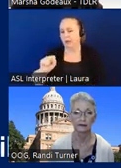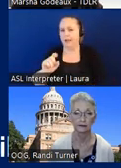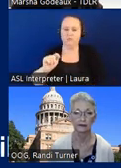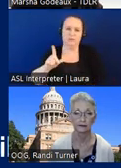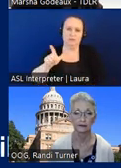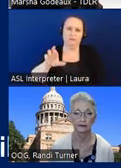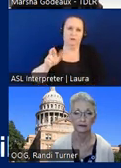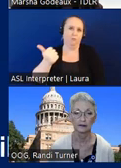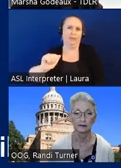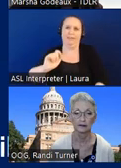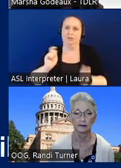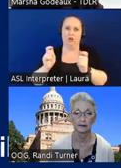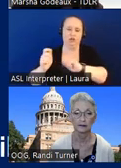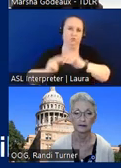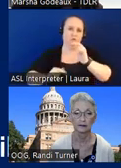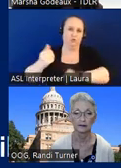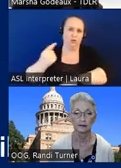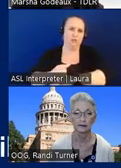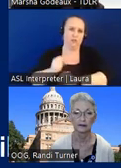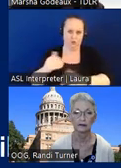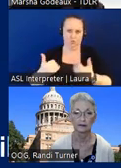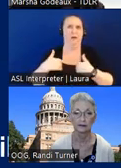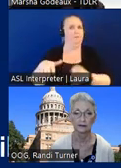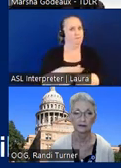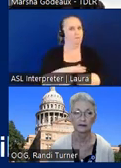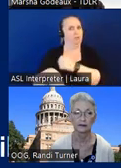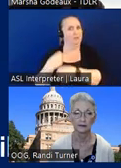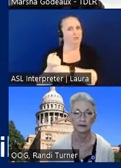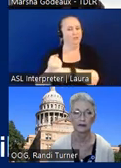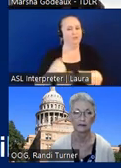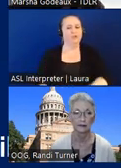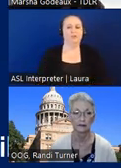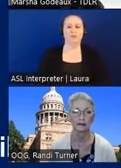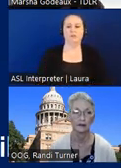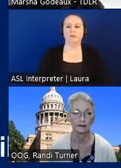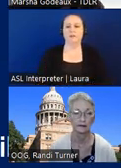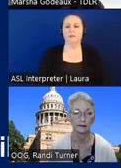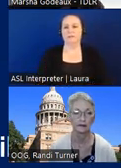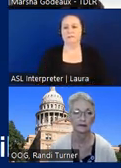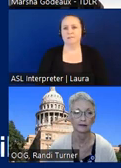to your construction date so that you do have the full year uh that that would be